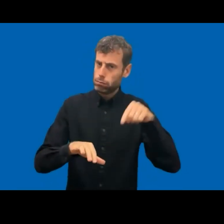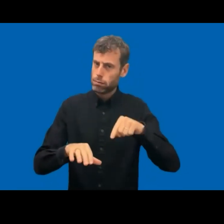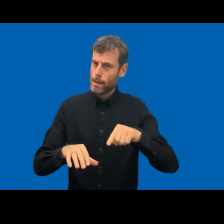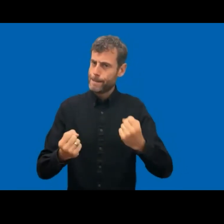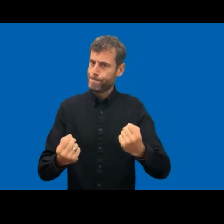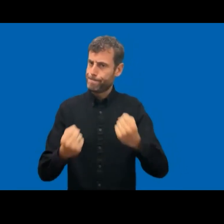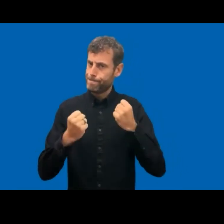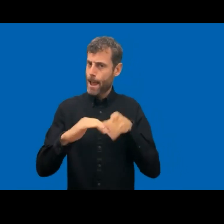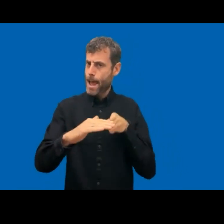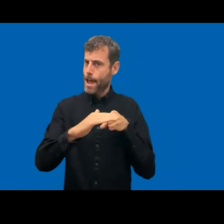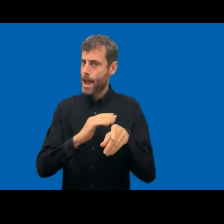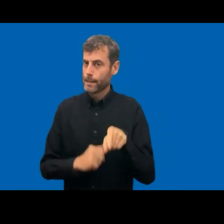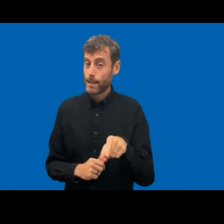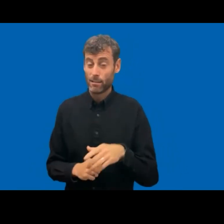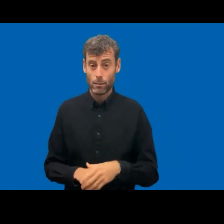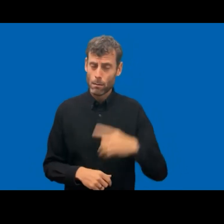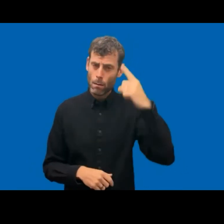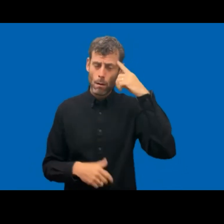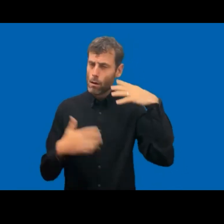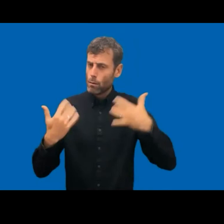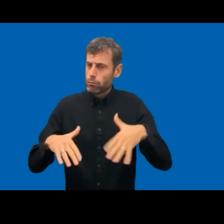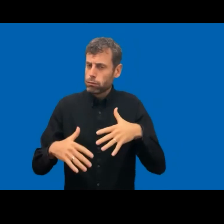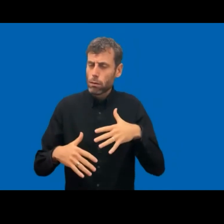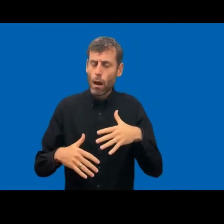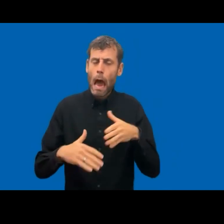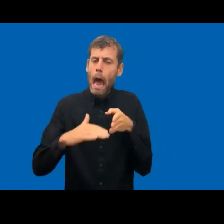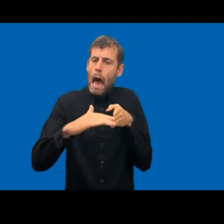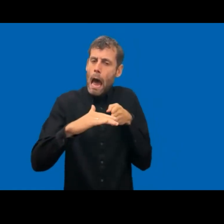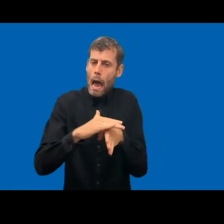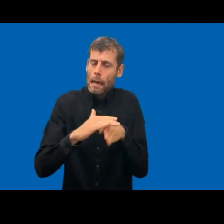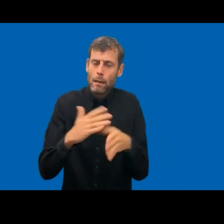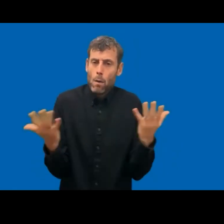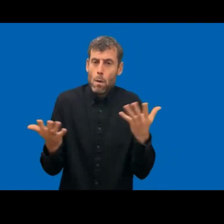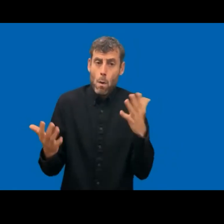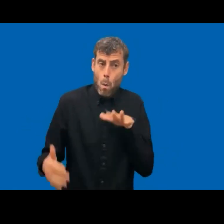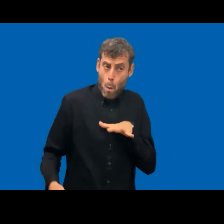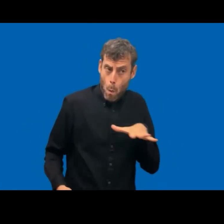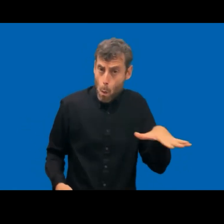benefits of this, both for the individual, but also as a society, as a whole, I think